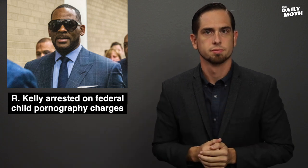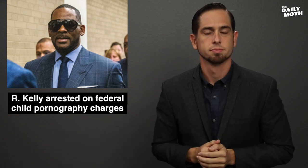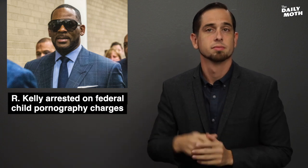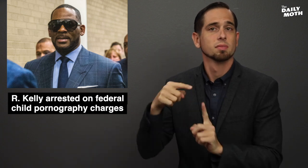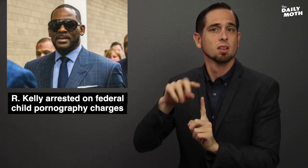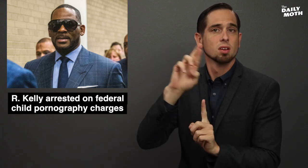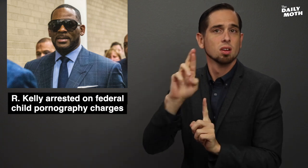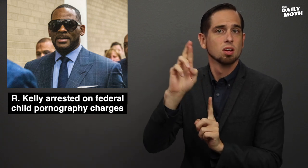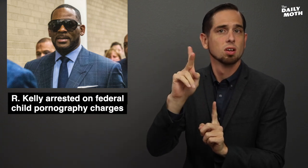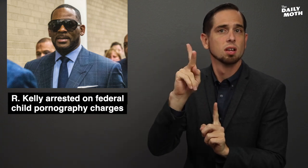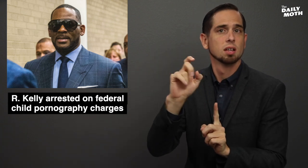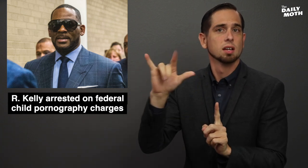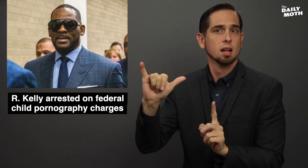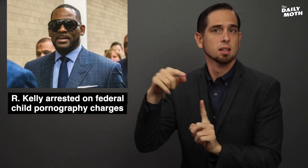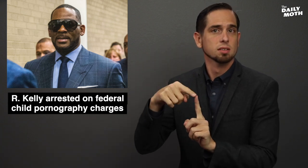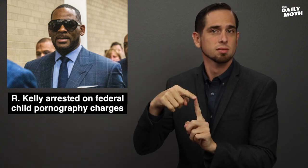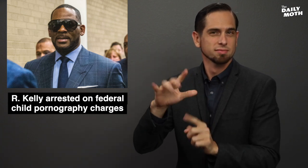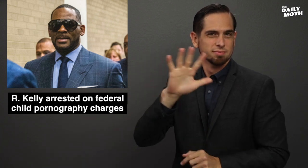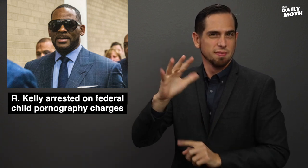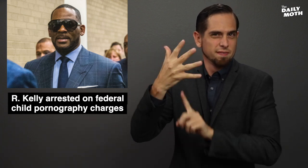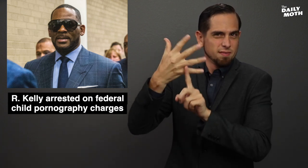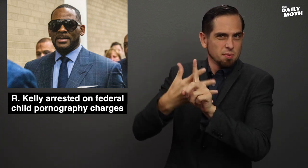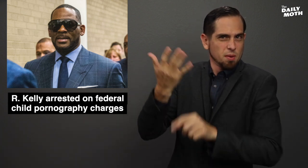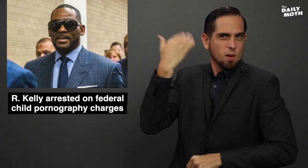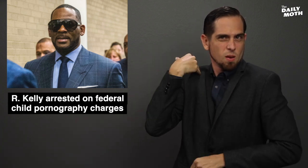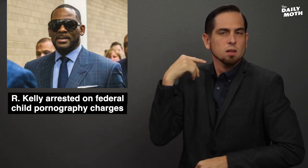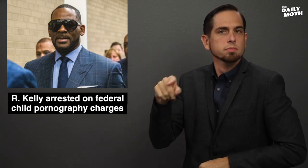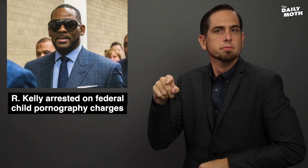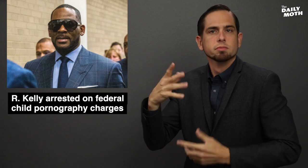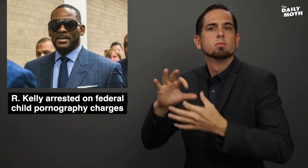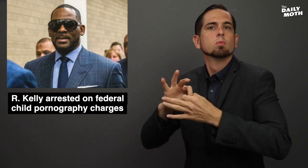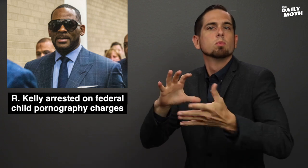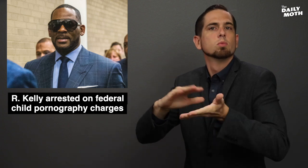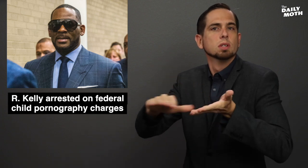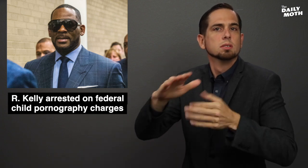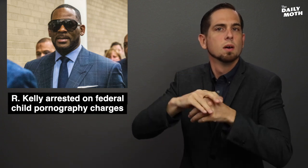R. Kelly was released about five months ago